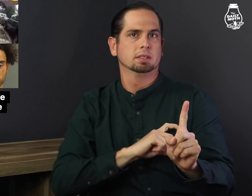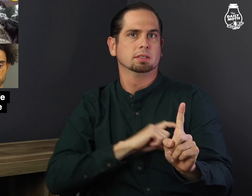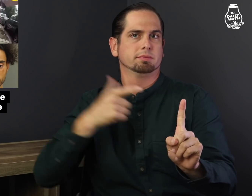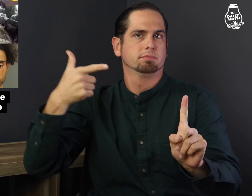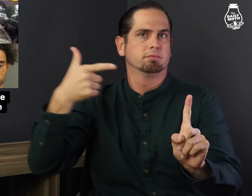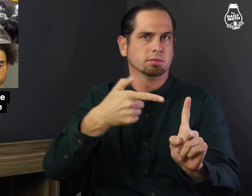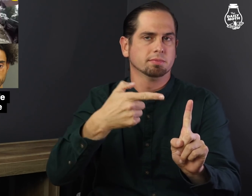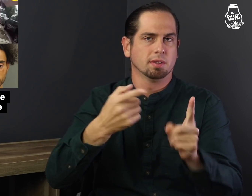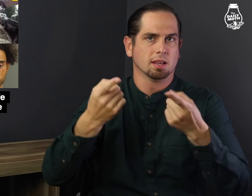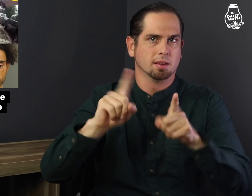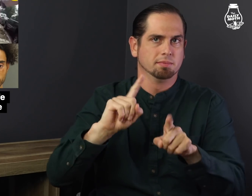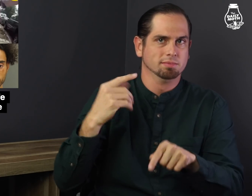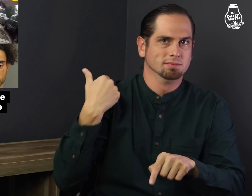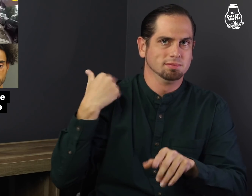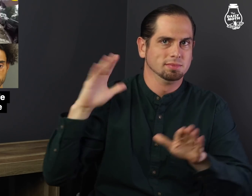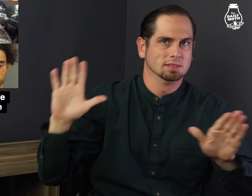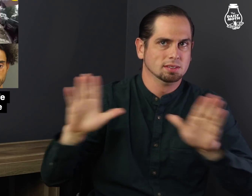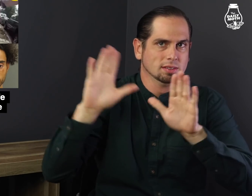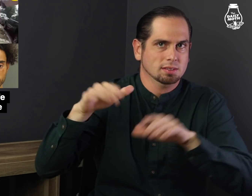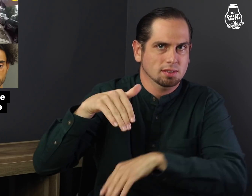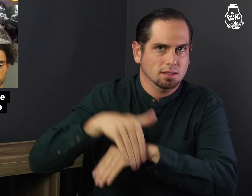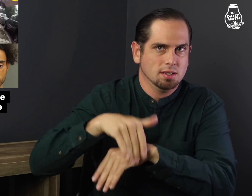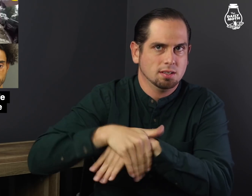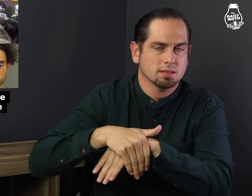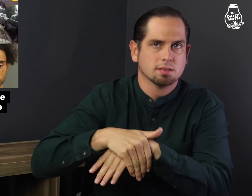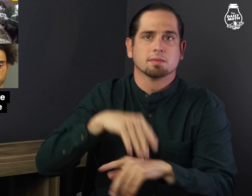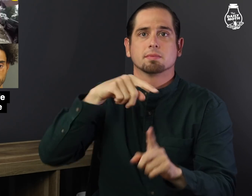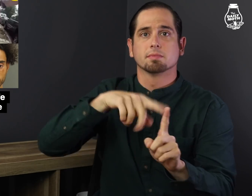a police officer on Sunday night.